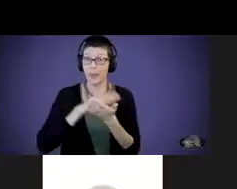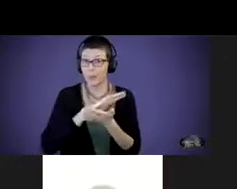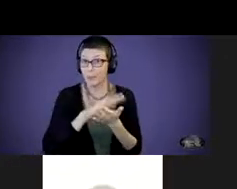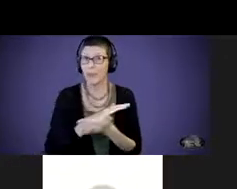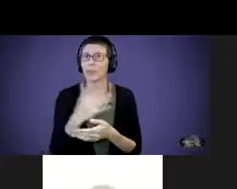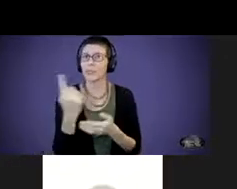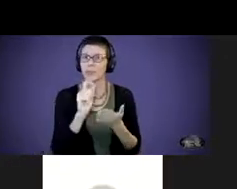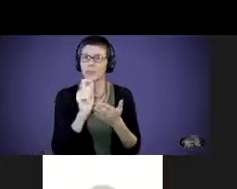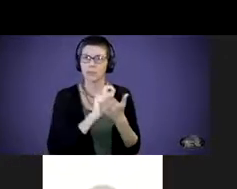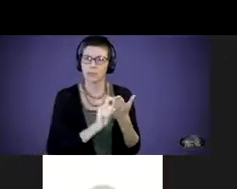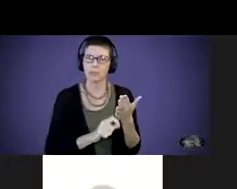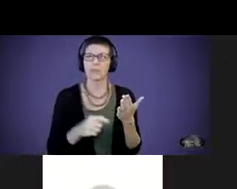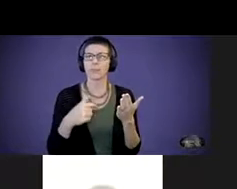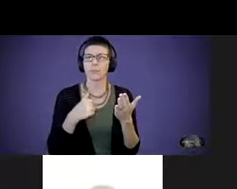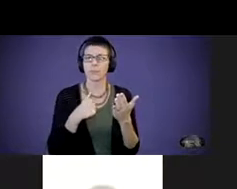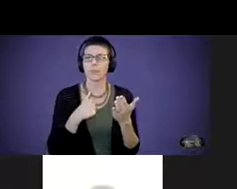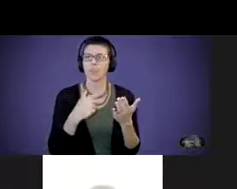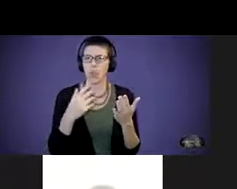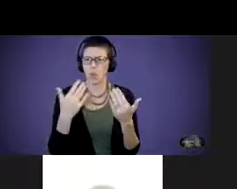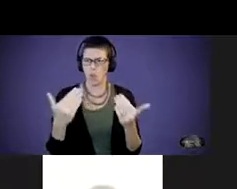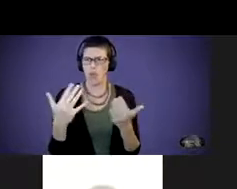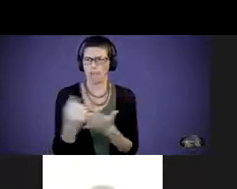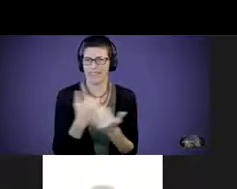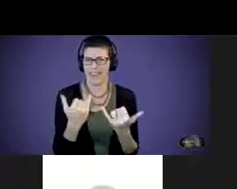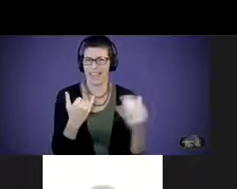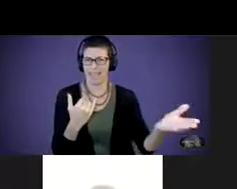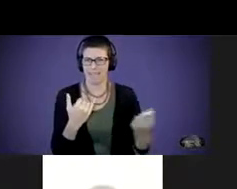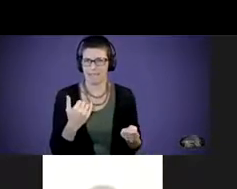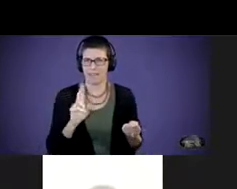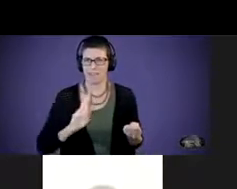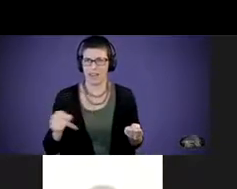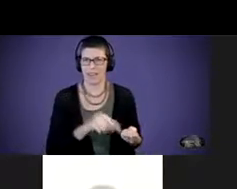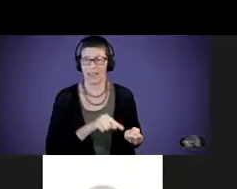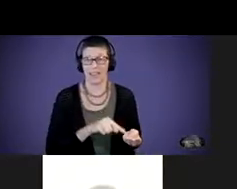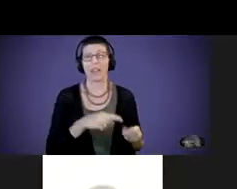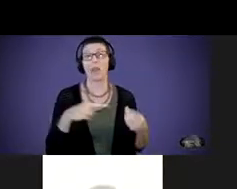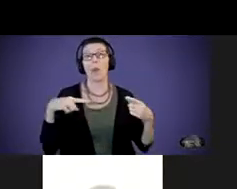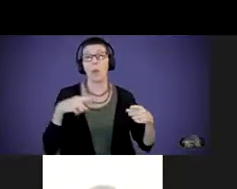I'd pull it close to right now. And as we go through the slides and you think of things that,